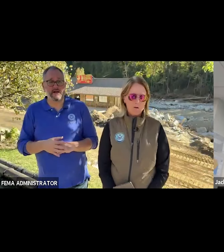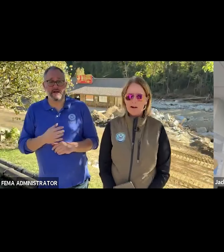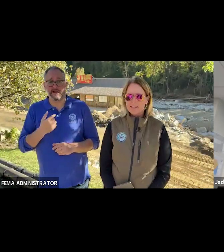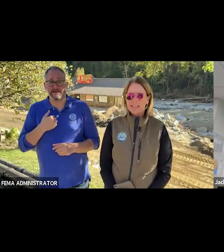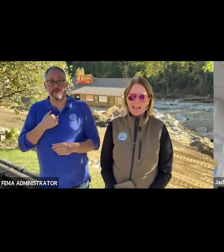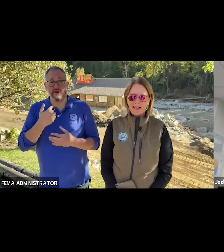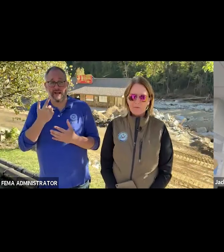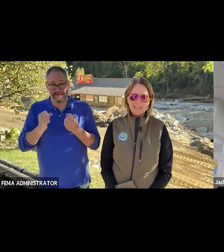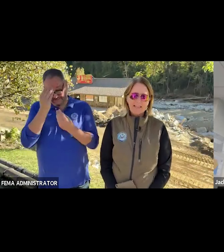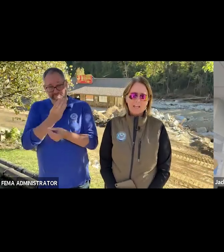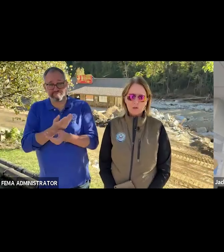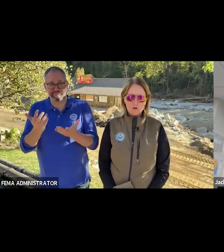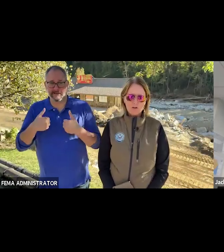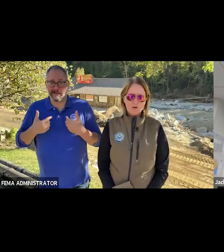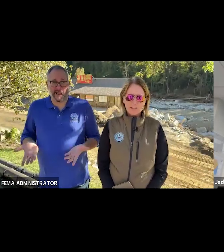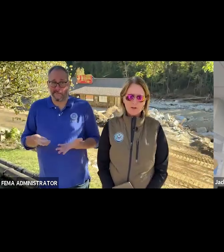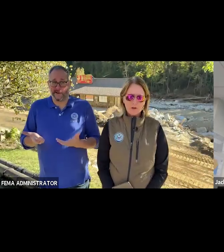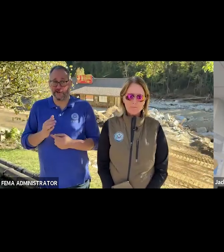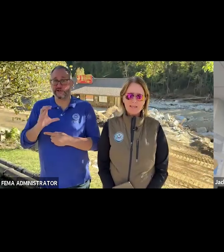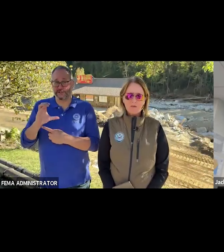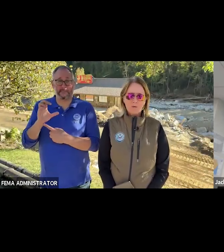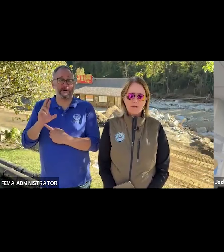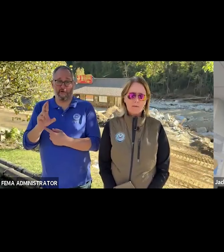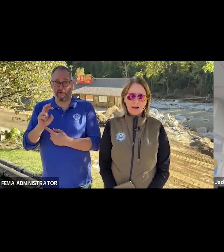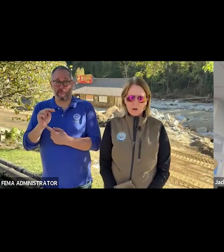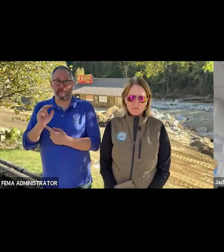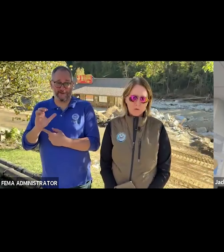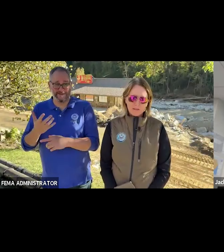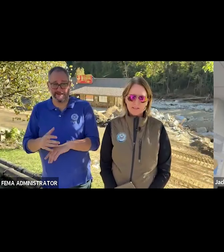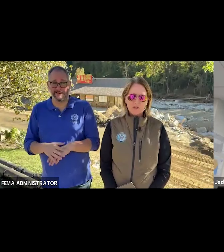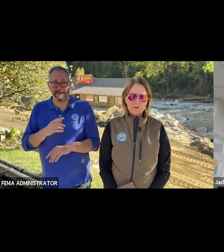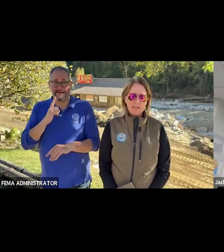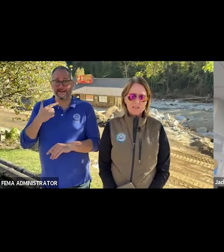Rock today, I was in Lake Lure earlier, meeting with the mayor of both of these communities,